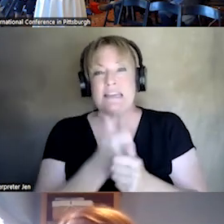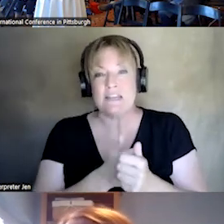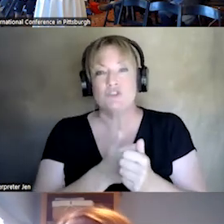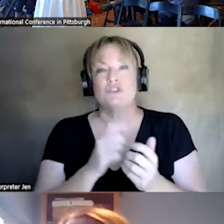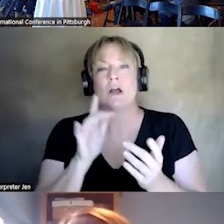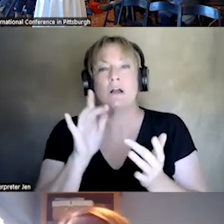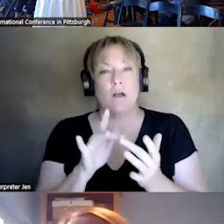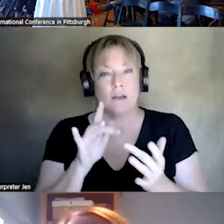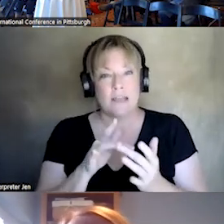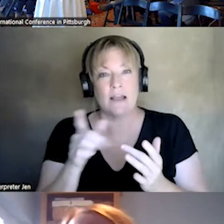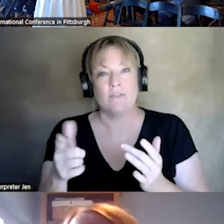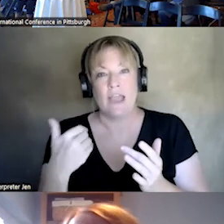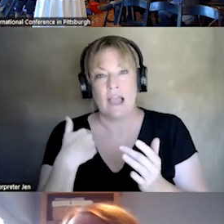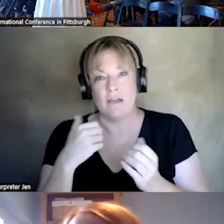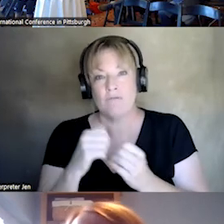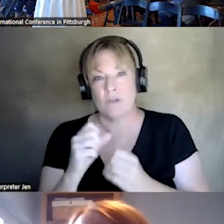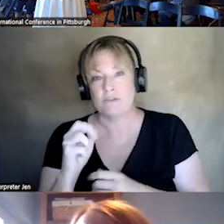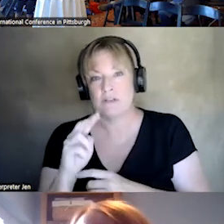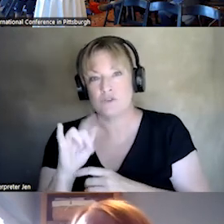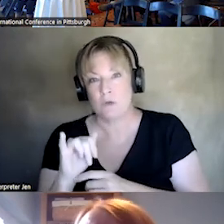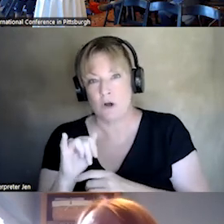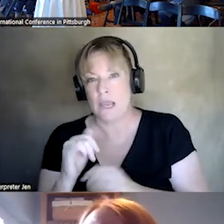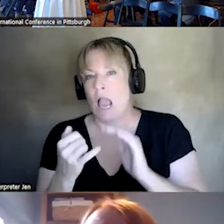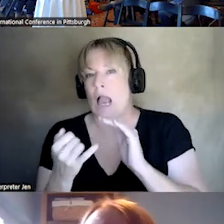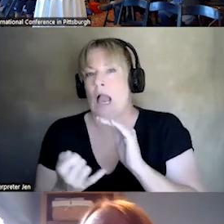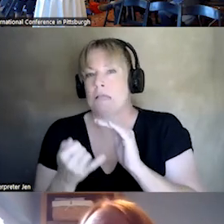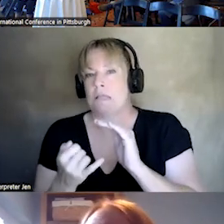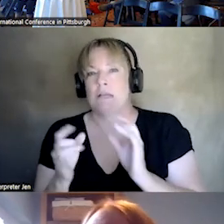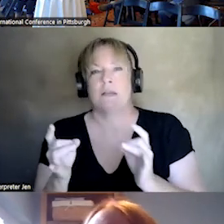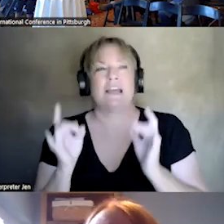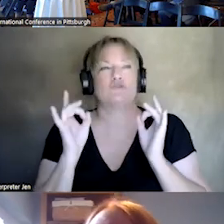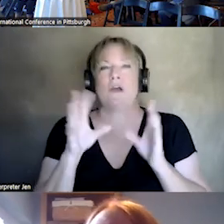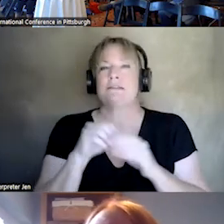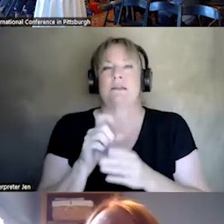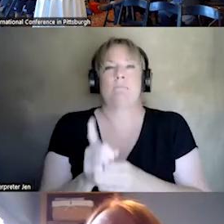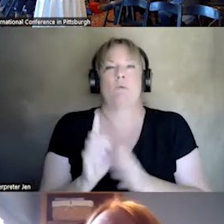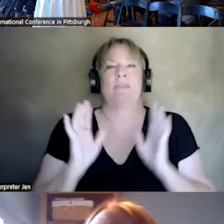BODY HAS WITH THE SANCTUARY IS SEEN IN ISOLATION. THE CRISIS IN THE MOMENT. HOW DO WE KEEP